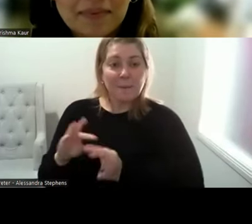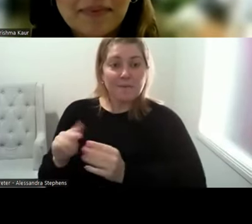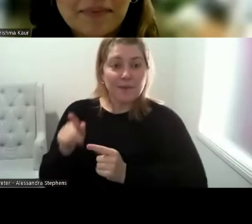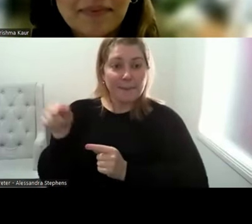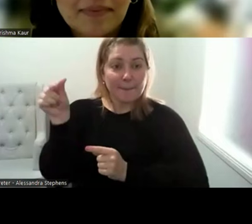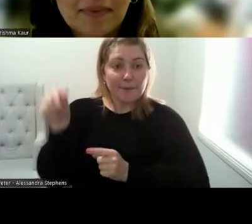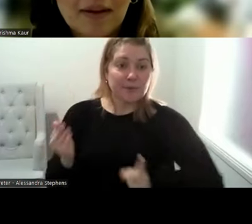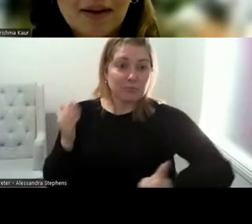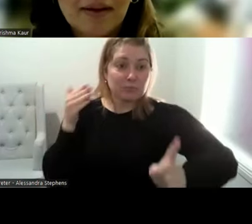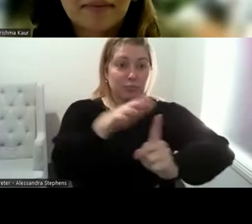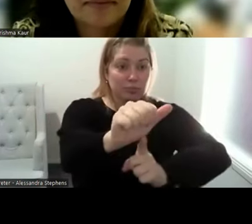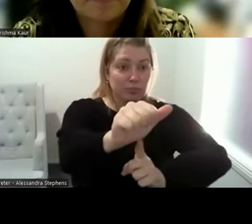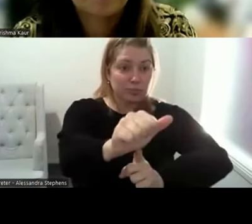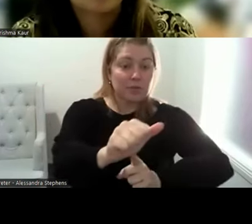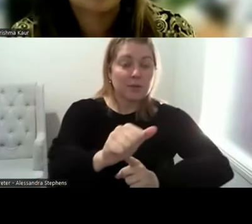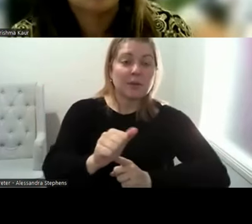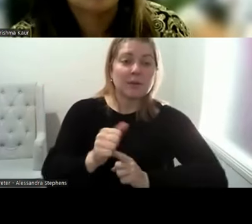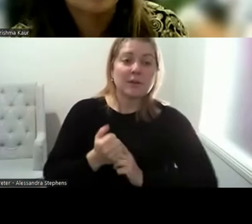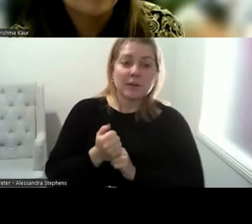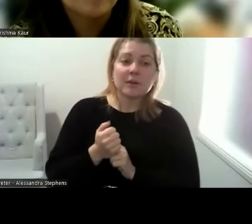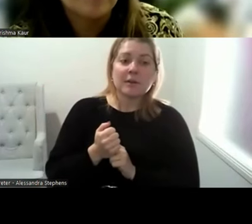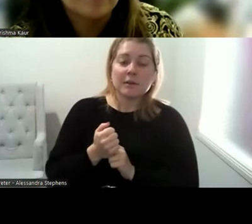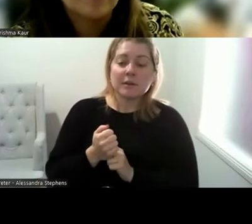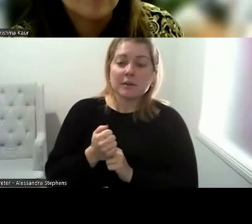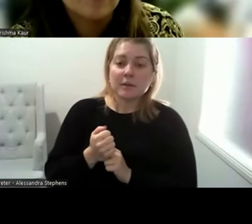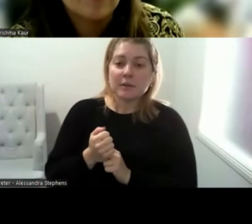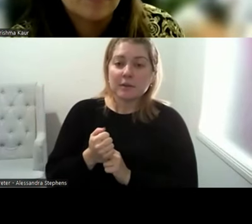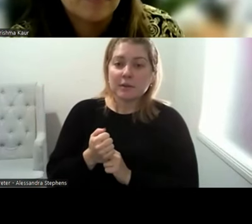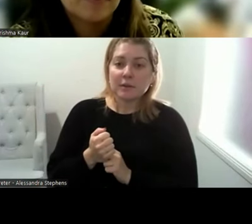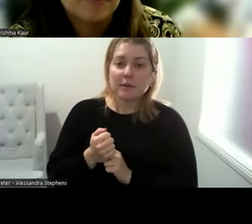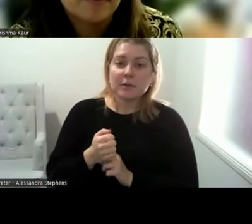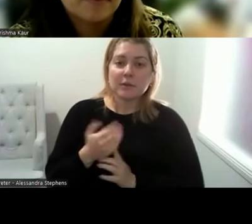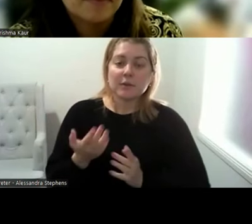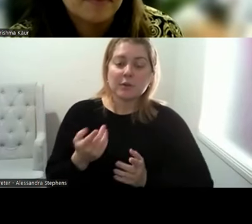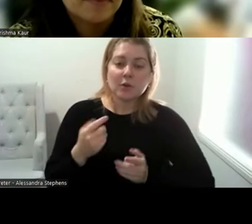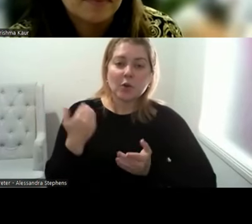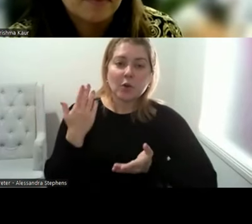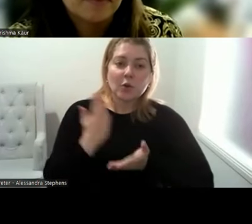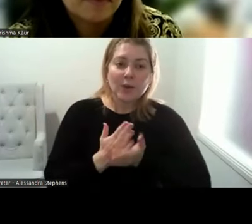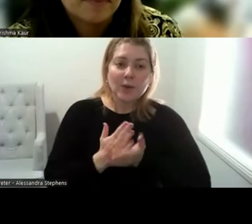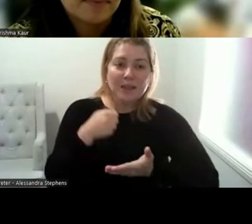person wants to do, how they want to be, but the bottom line is just be respectful.